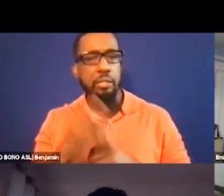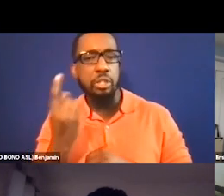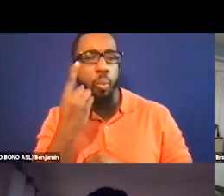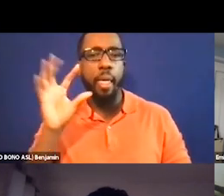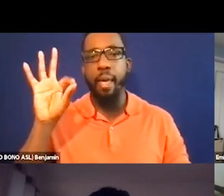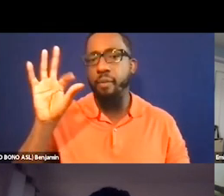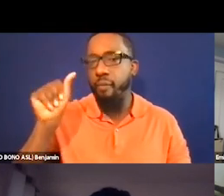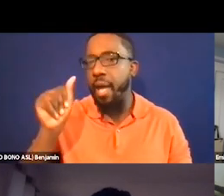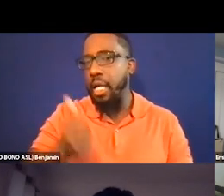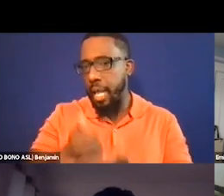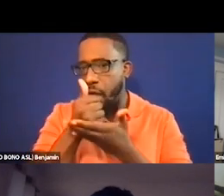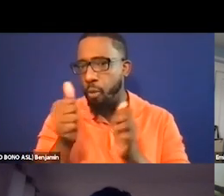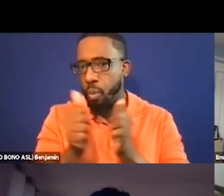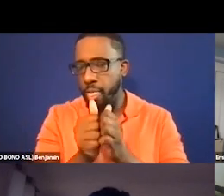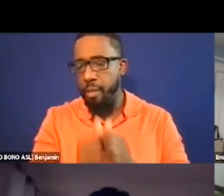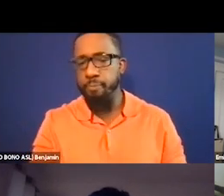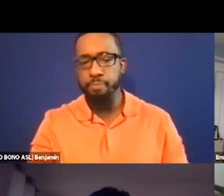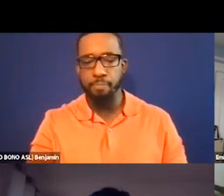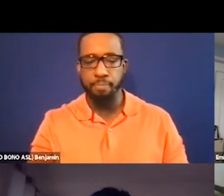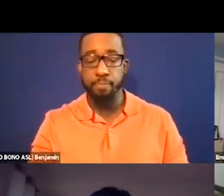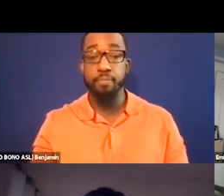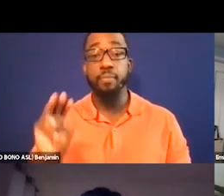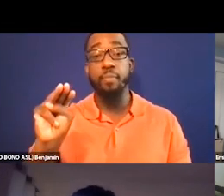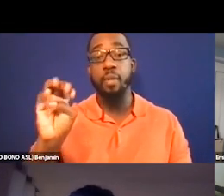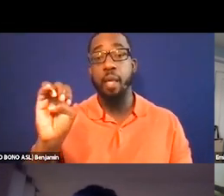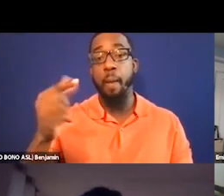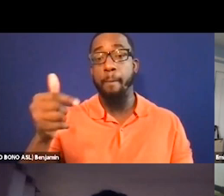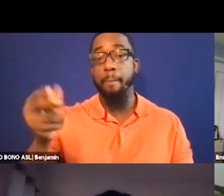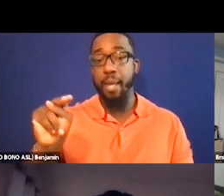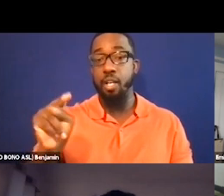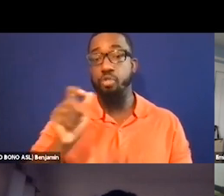So Megan writes a suggestion for captions/AD access.